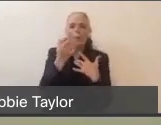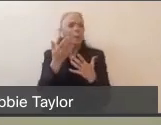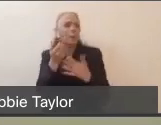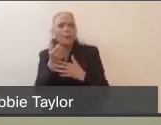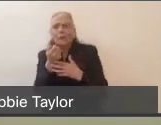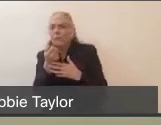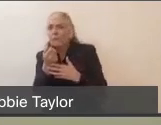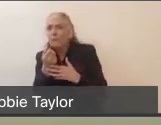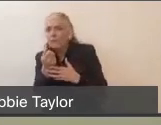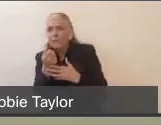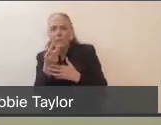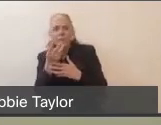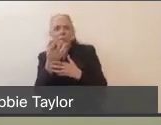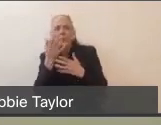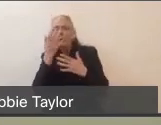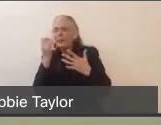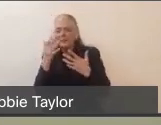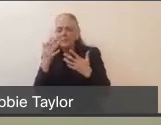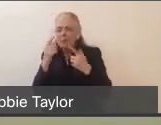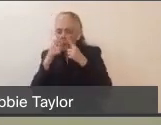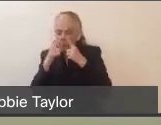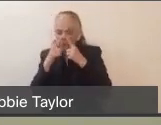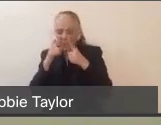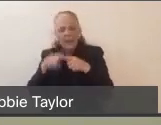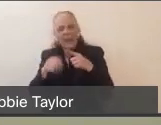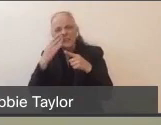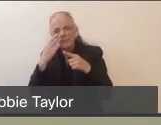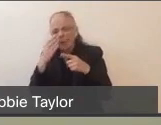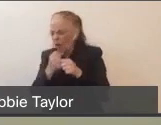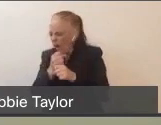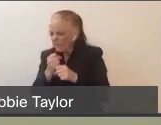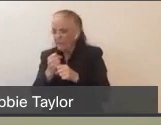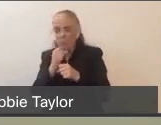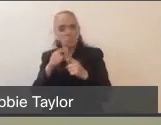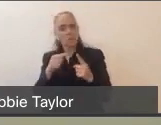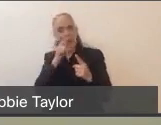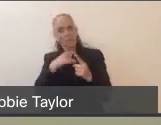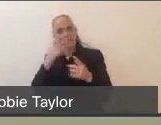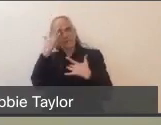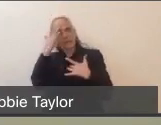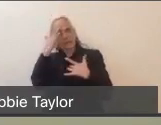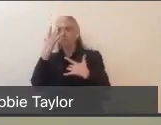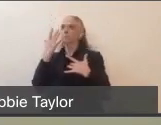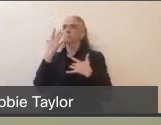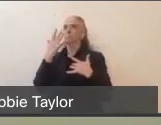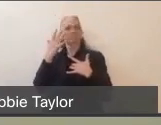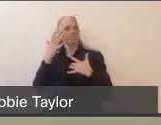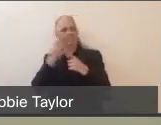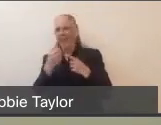where they can't smell their coffee may have COVID-19. And so we want to make sure that every resident has access to that,